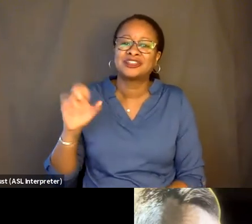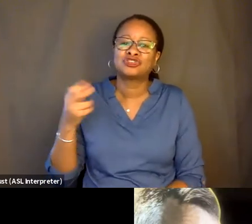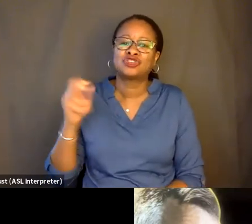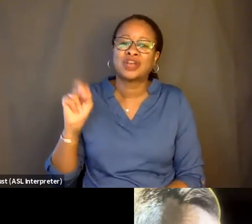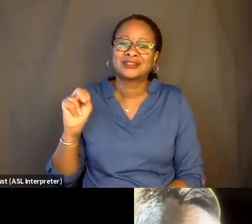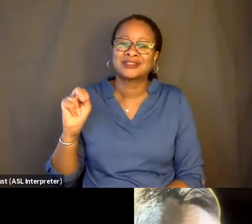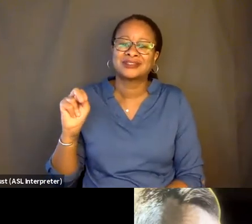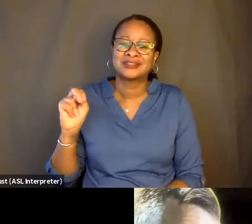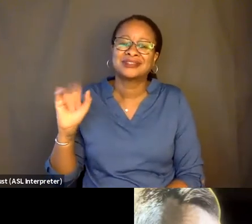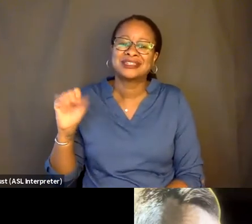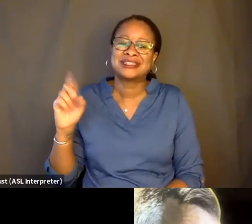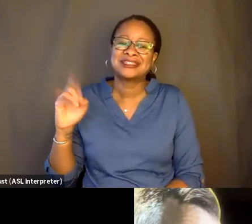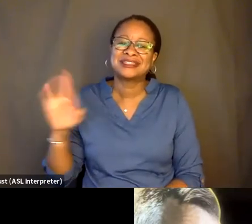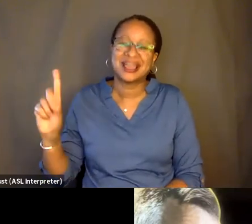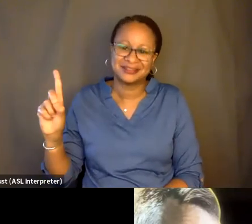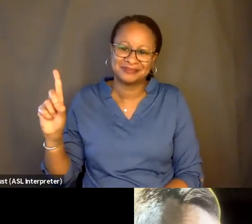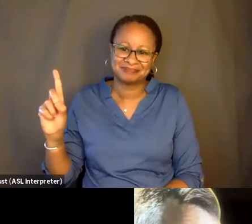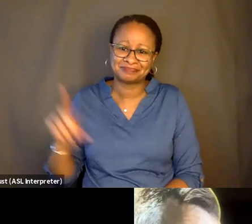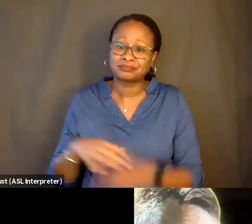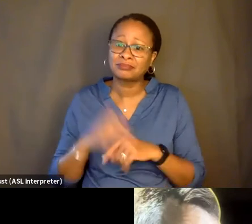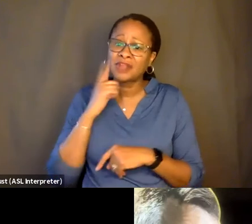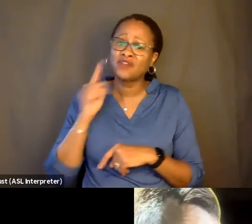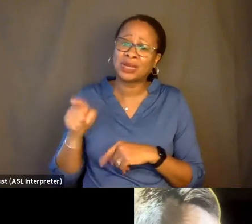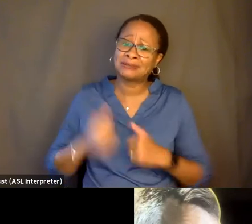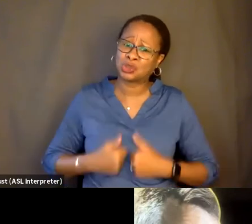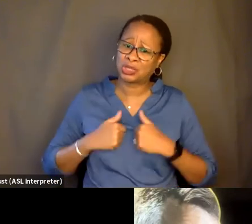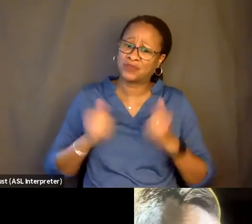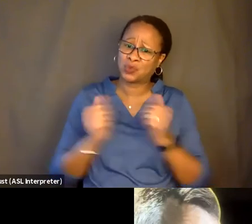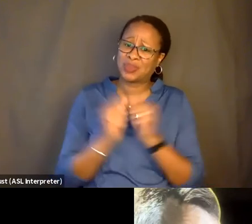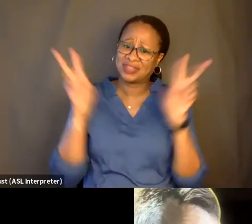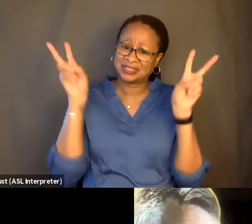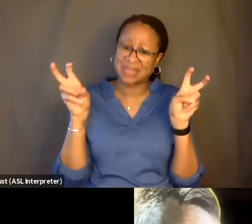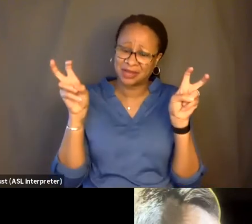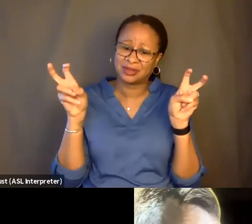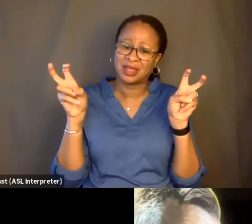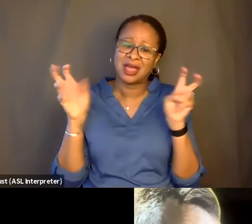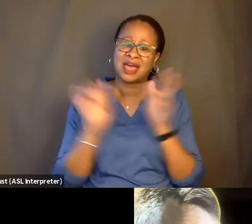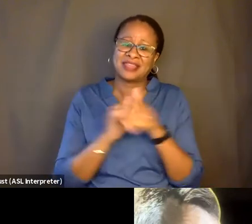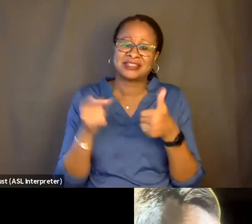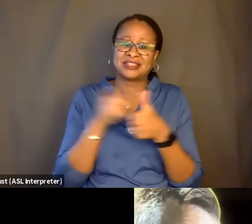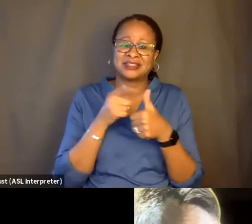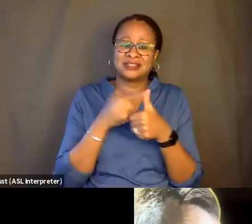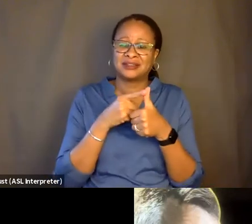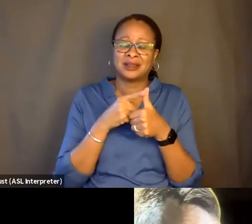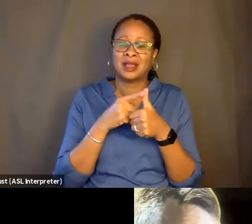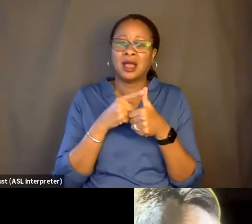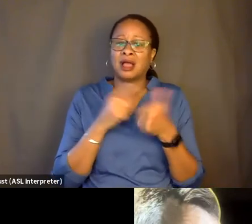And for him to live with that title was initially just, like, sick. I woke up, like, in a cold sweat.